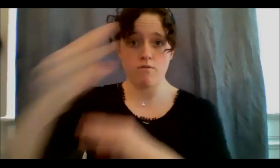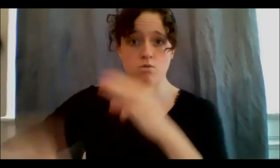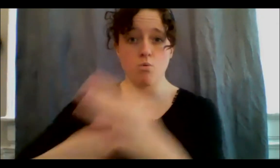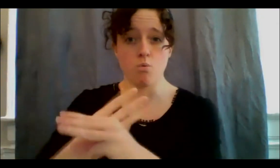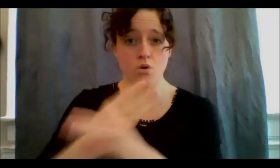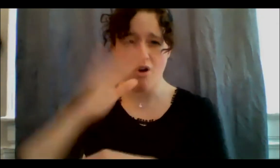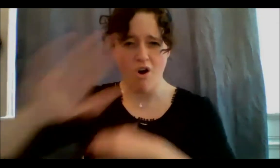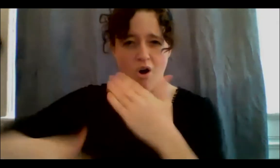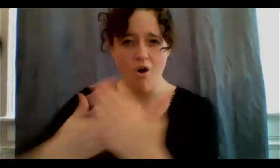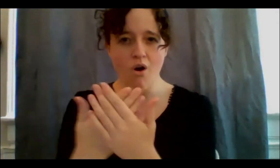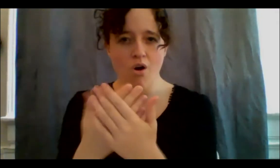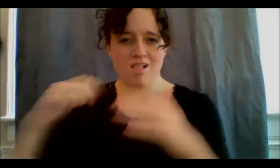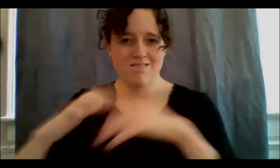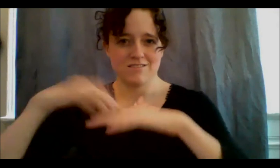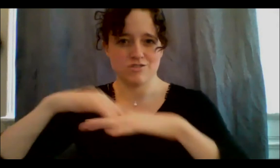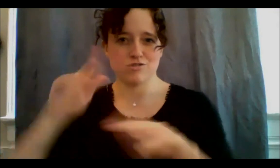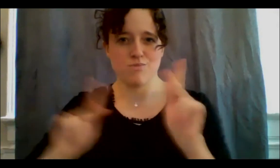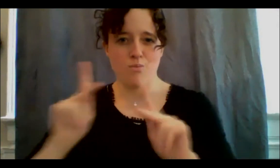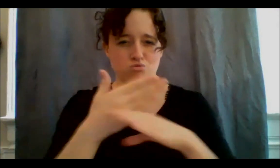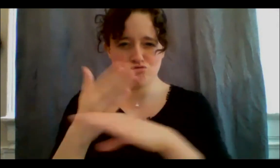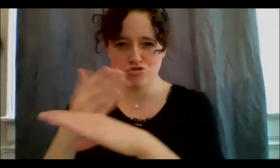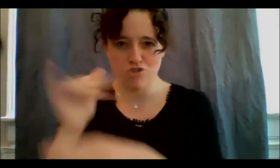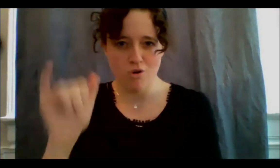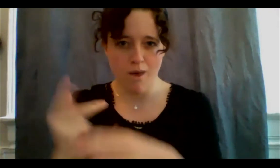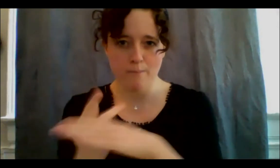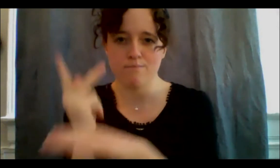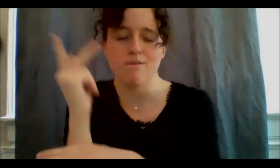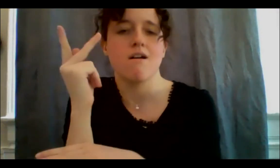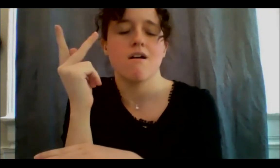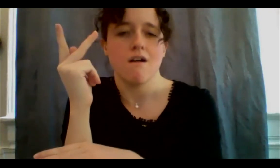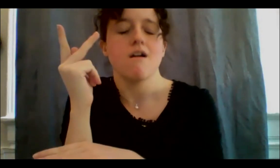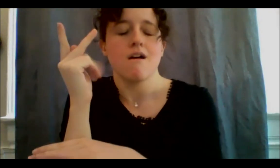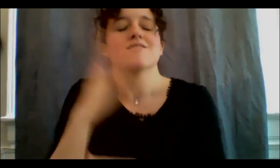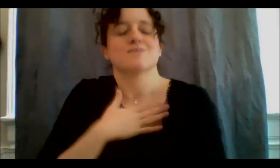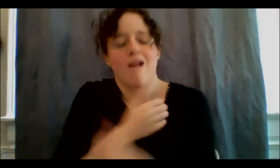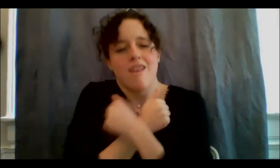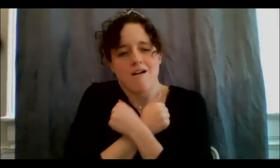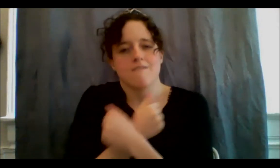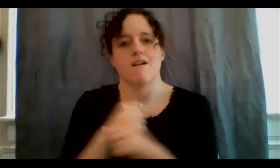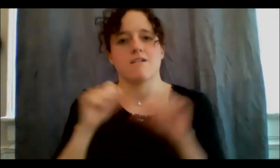the love that I have in my life to share with you, that everybody has Indigenous